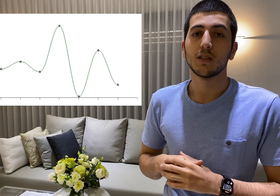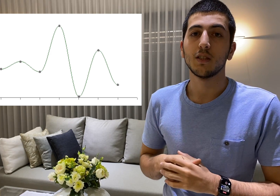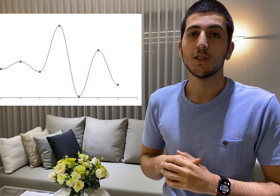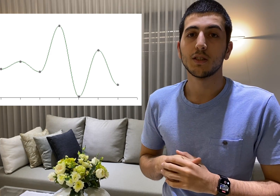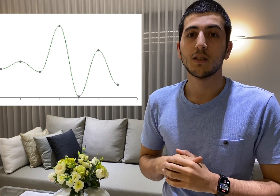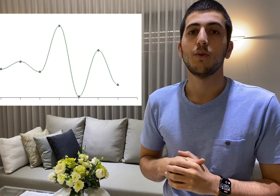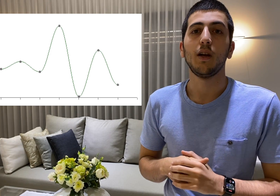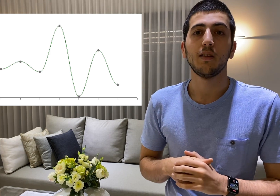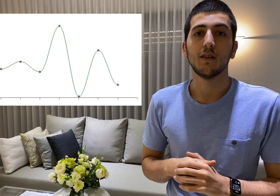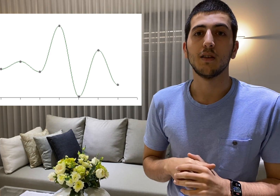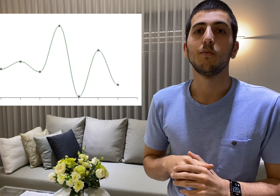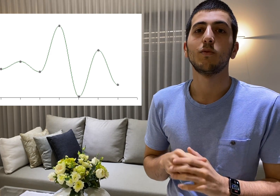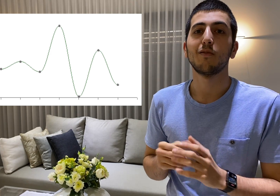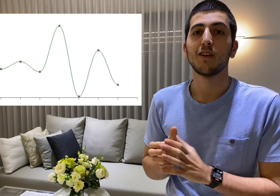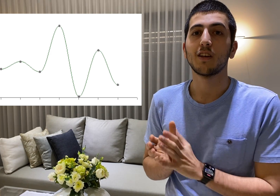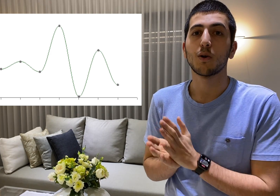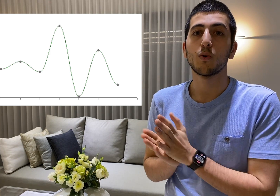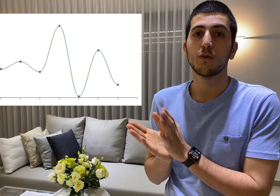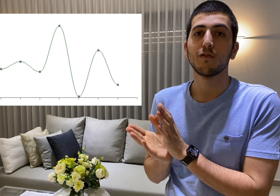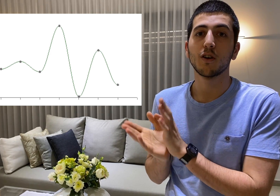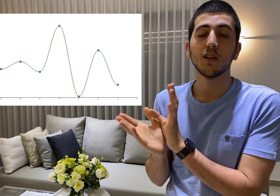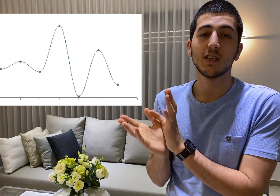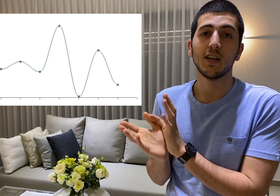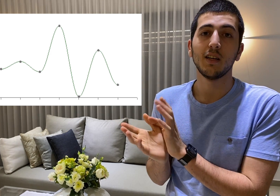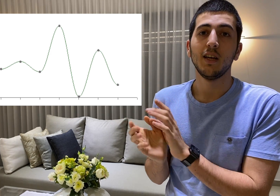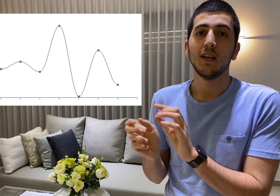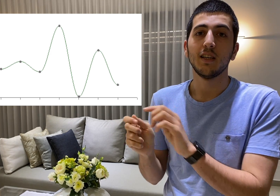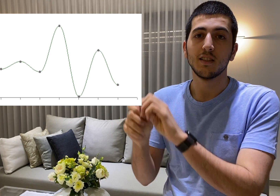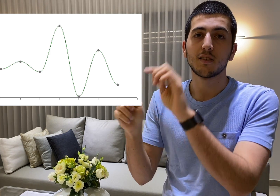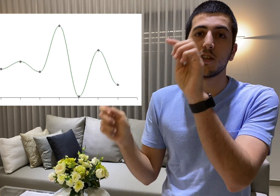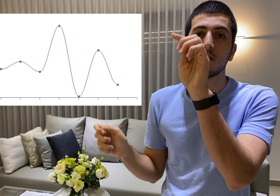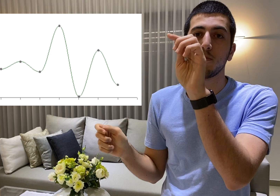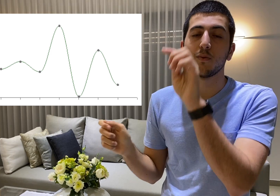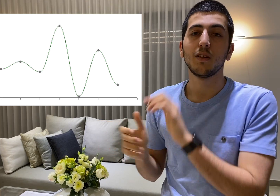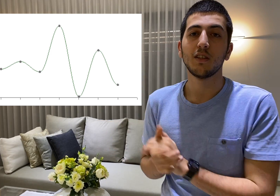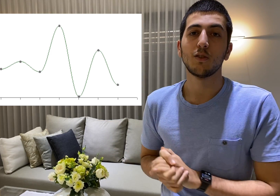can just create something like a quarter (half) of a cosine and stretch it between these